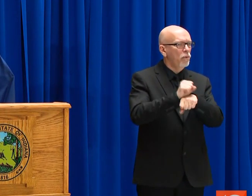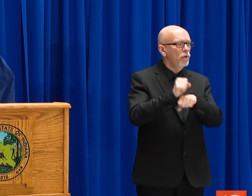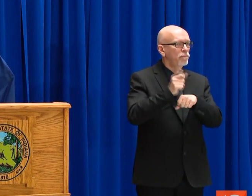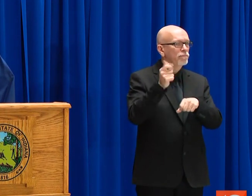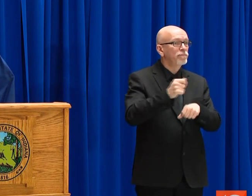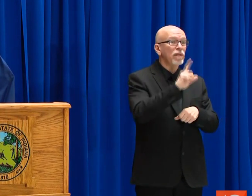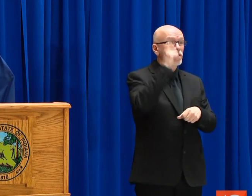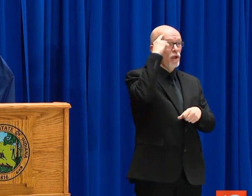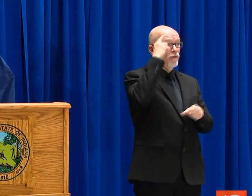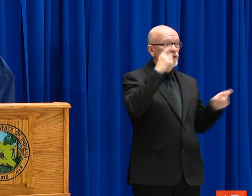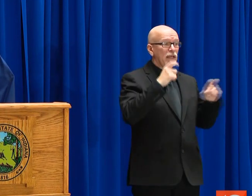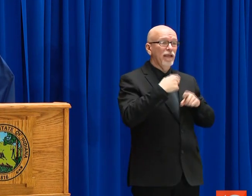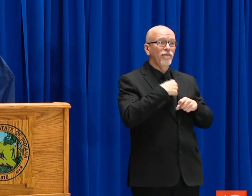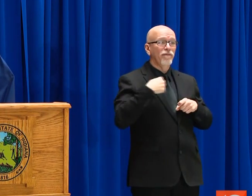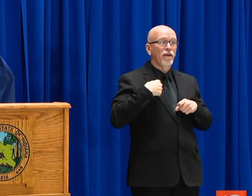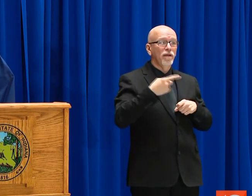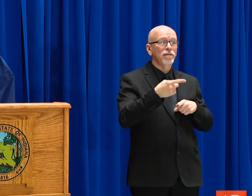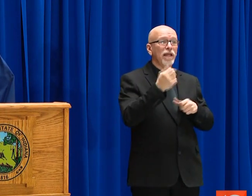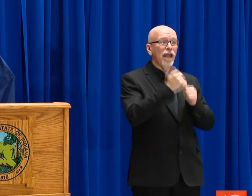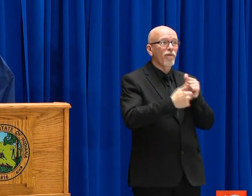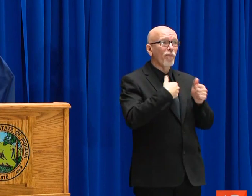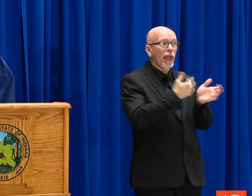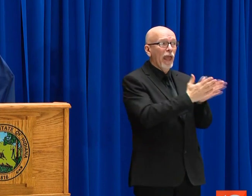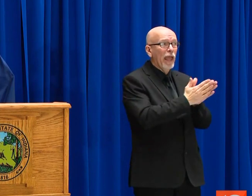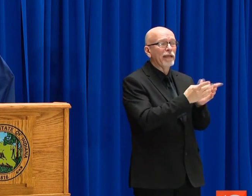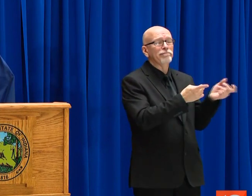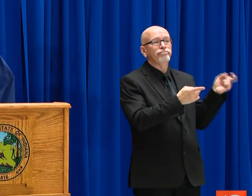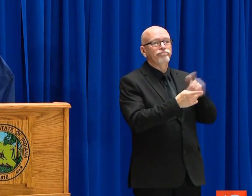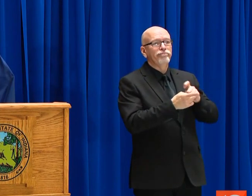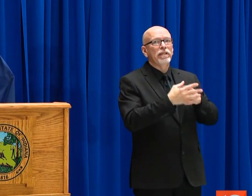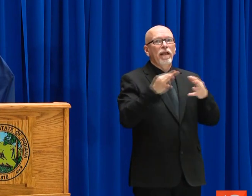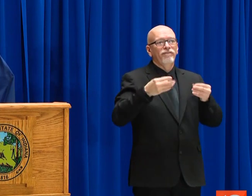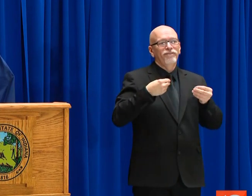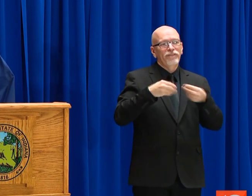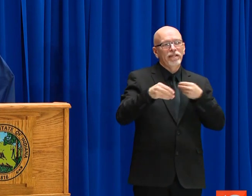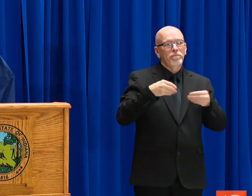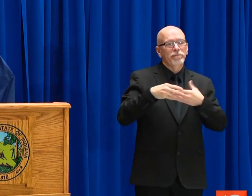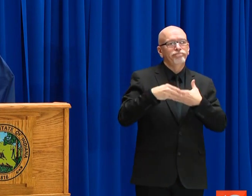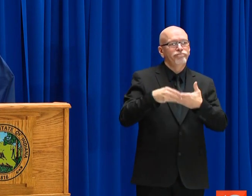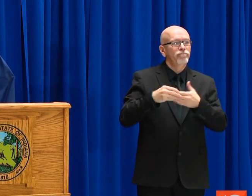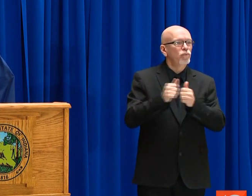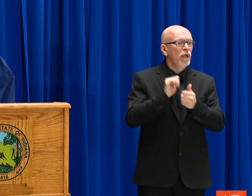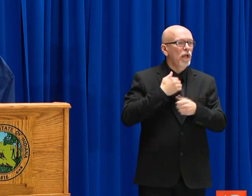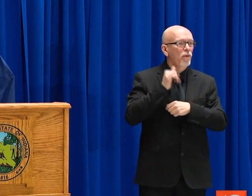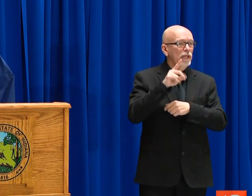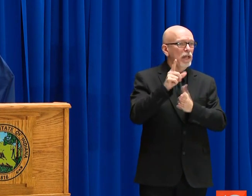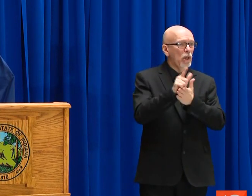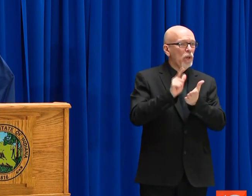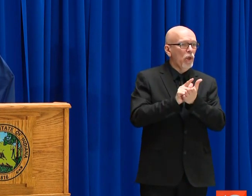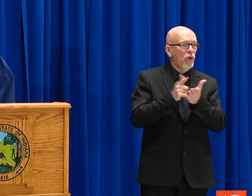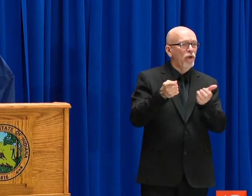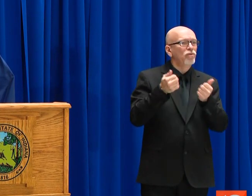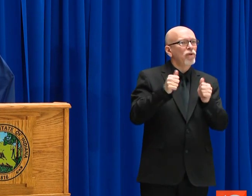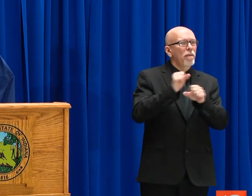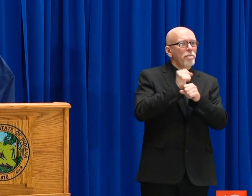EVEN THOSE WHO HAVE BEEN IMPACTED THROUGH A TEMPORARY LAYOFF. THE GOVERNOR HAS GIVEN US OUR